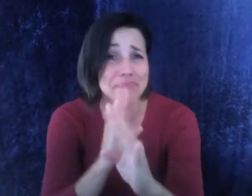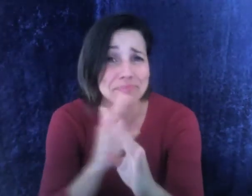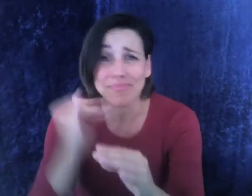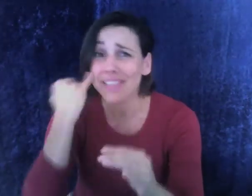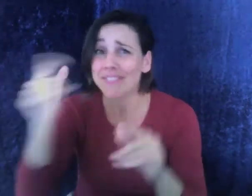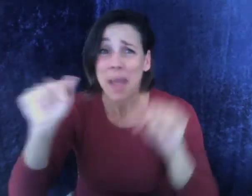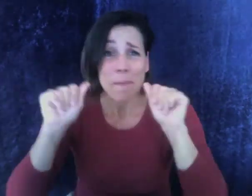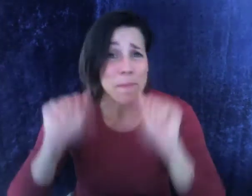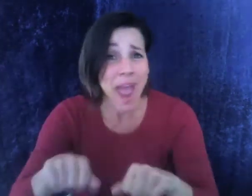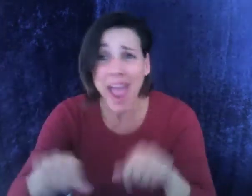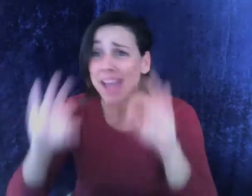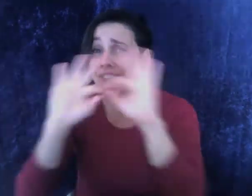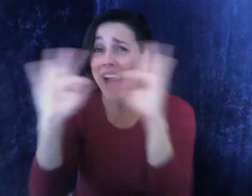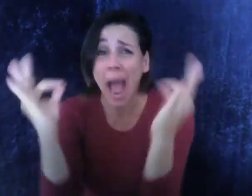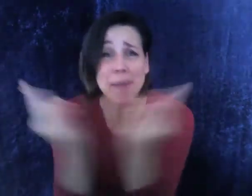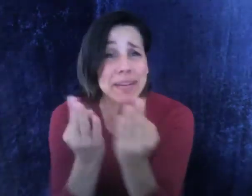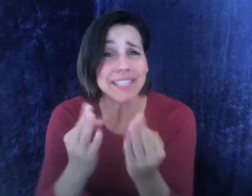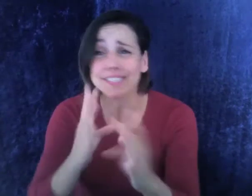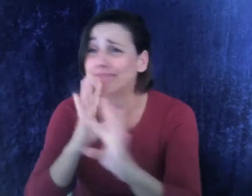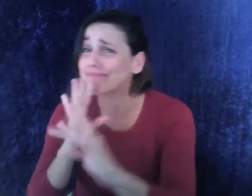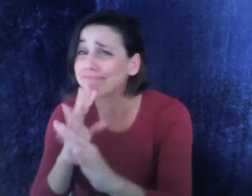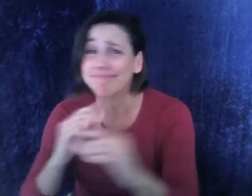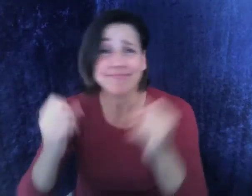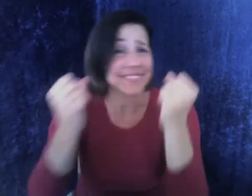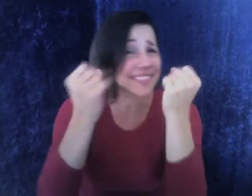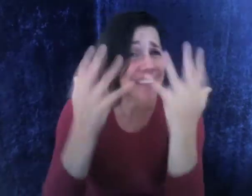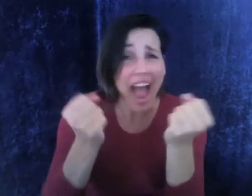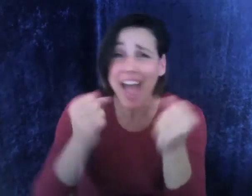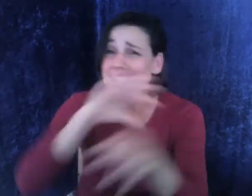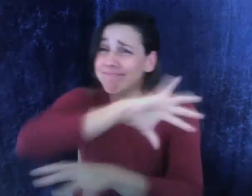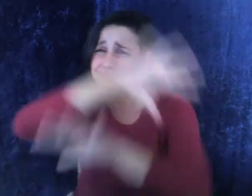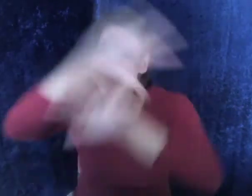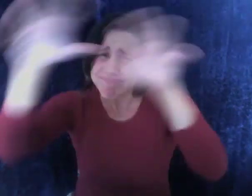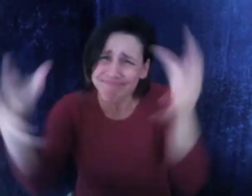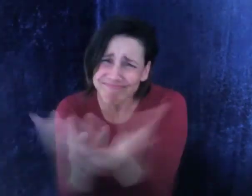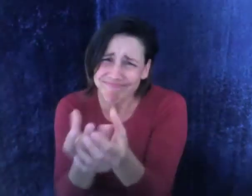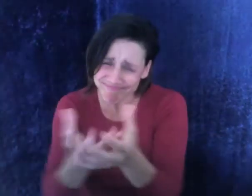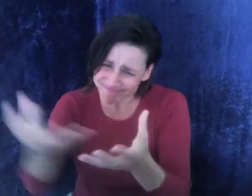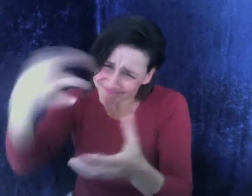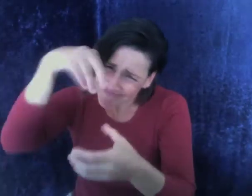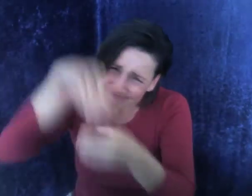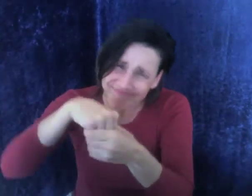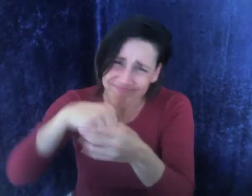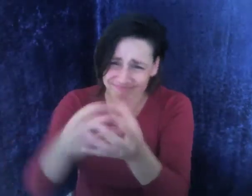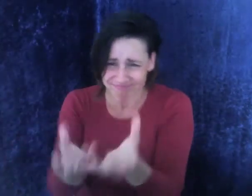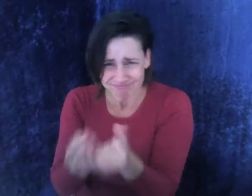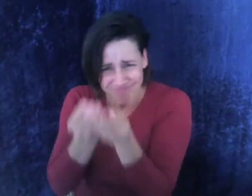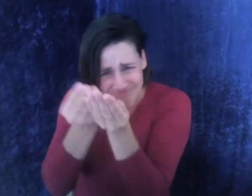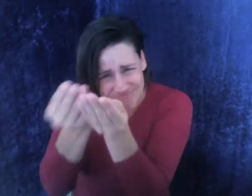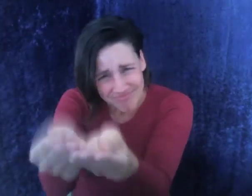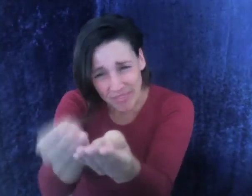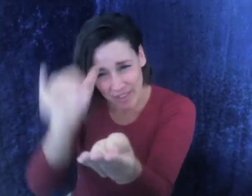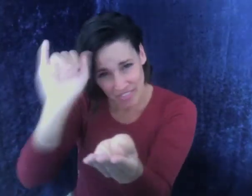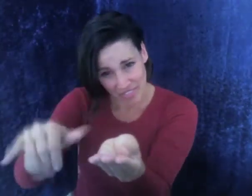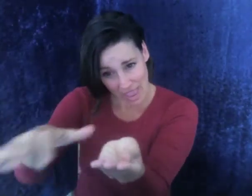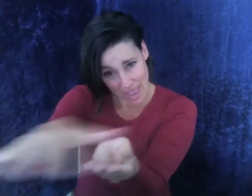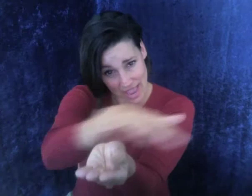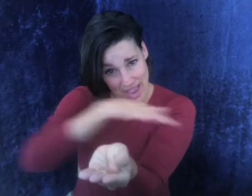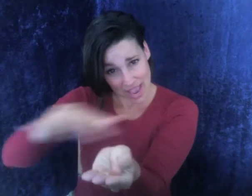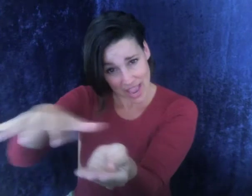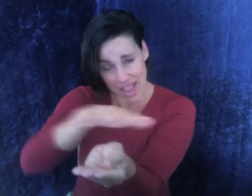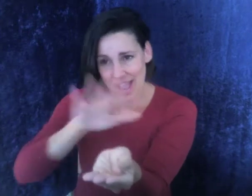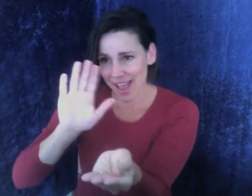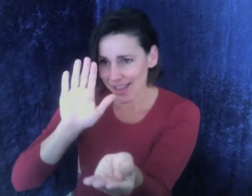speaking if they may, and their families who are determined to be bilingual too.